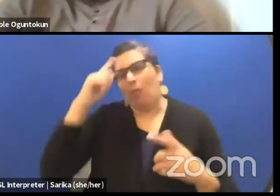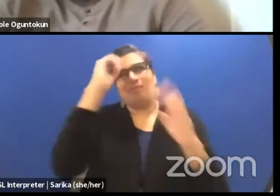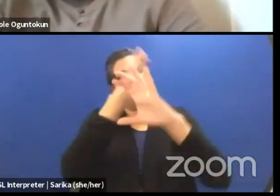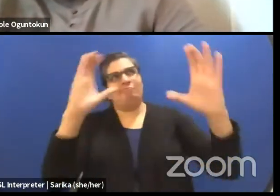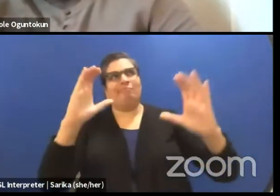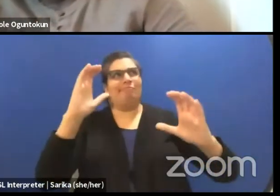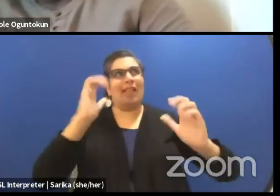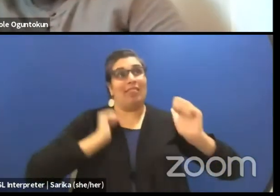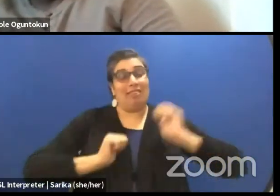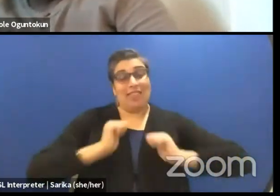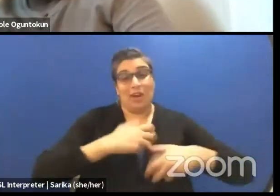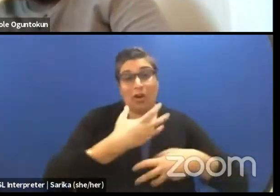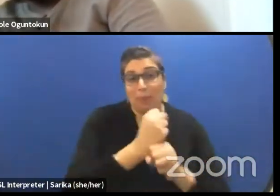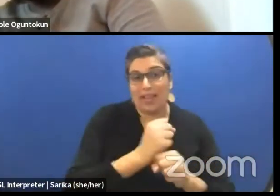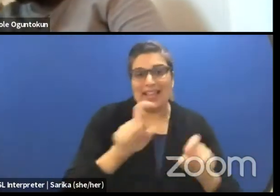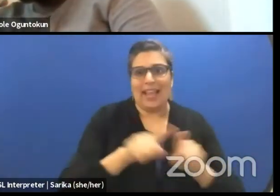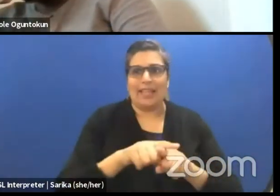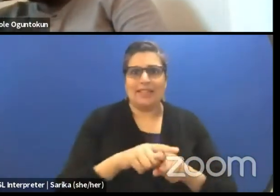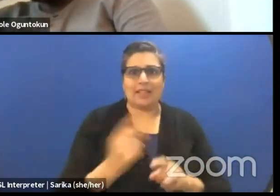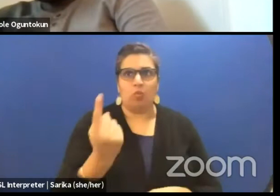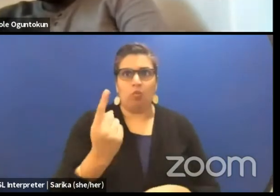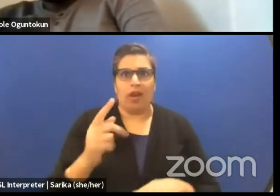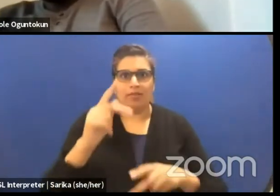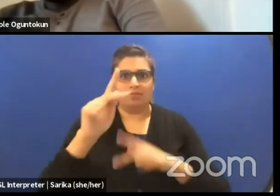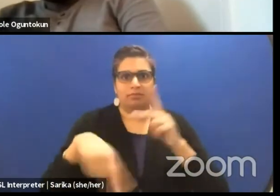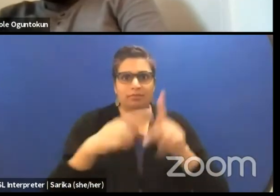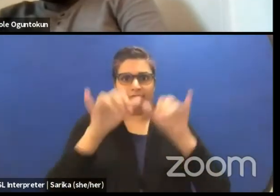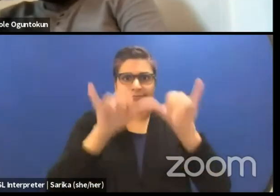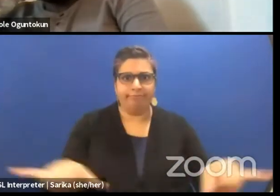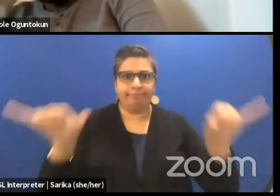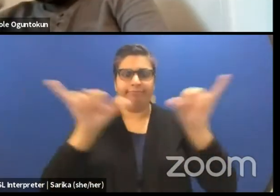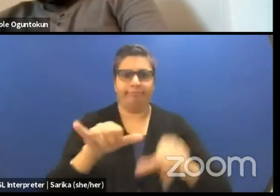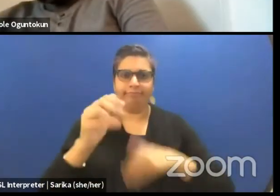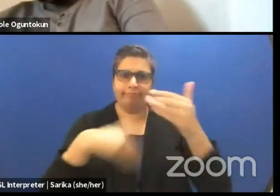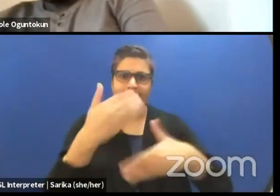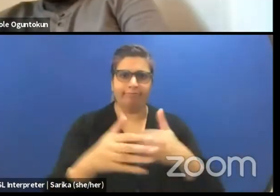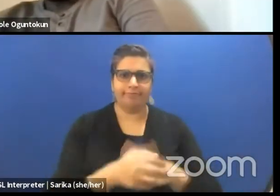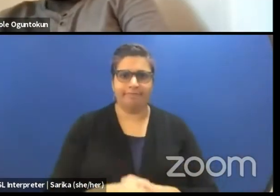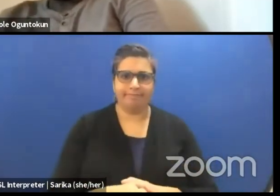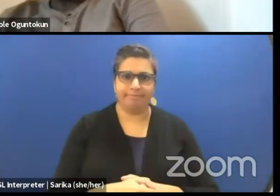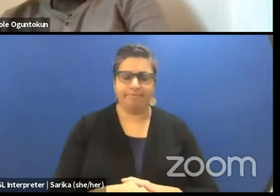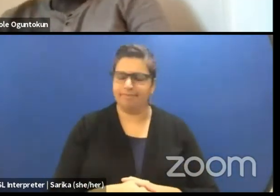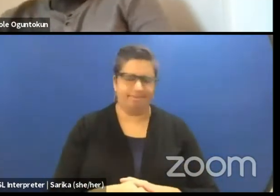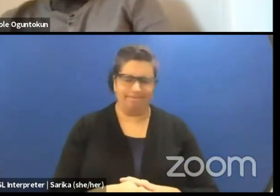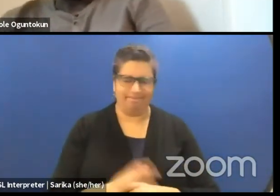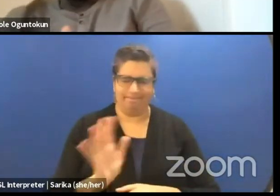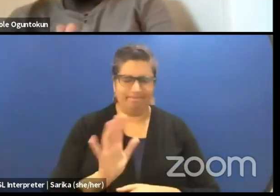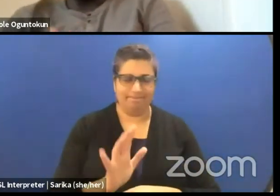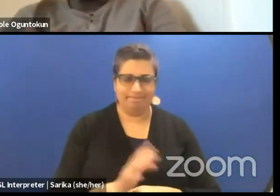that can be reproduced exactly the same every time we do it. And therefore yes, I've had moments where there was